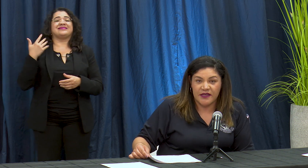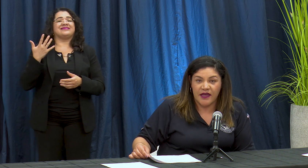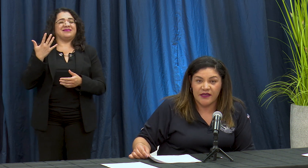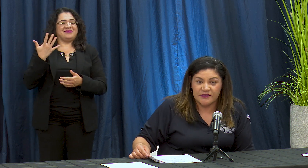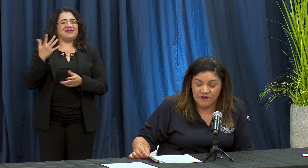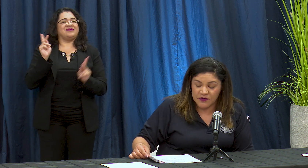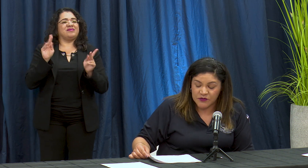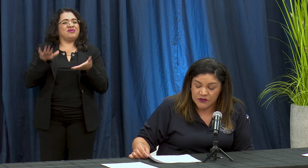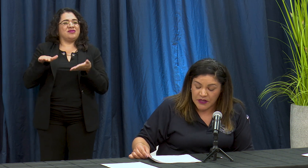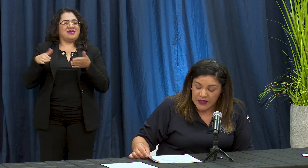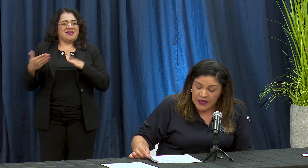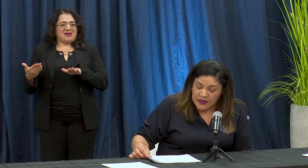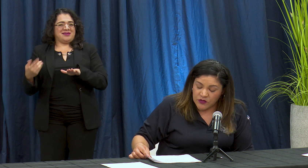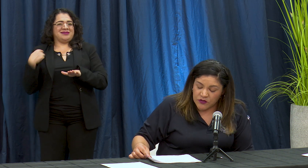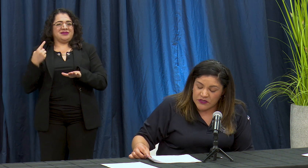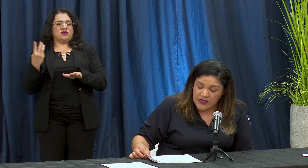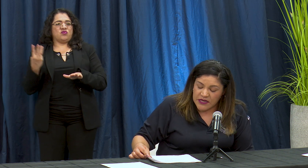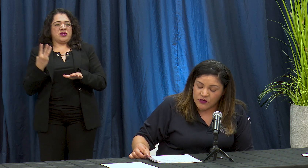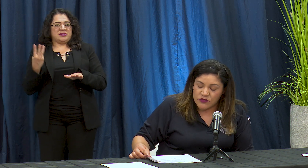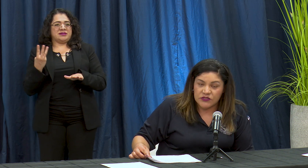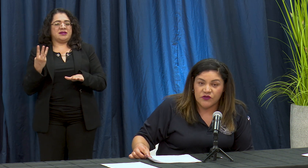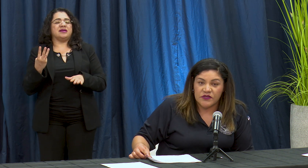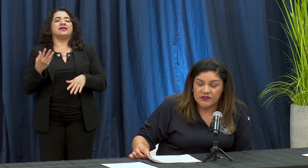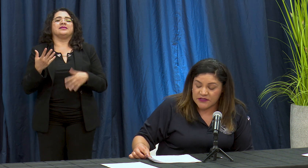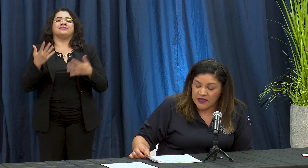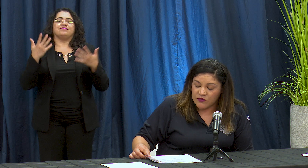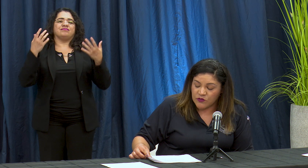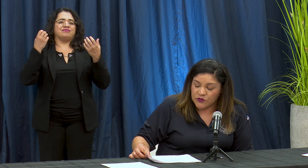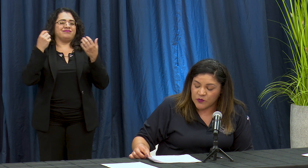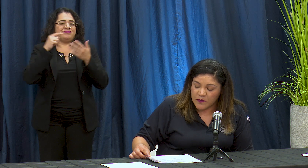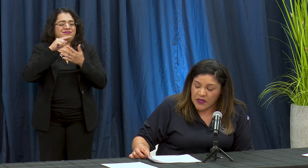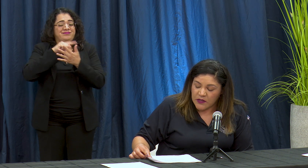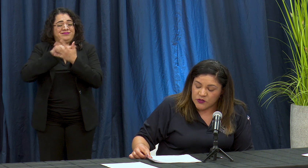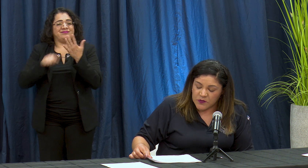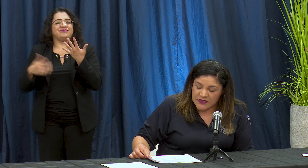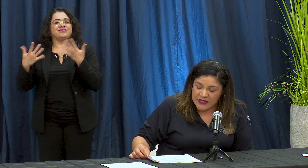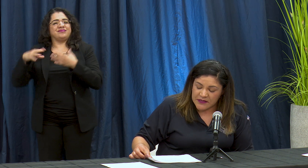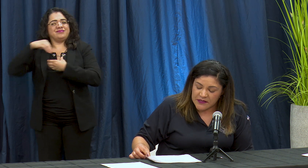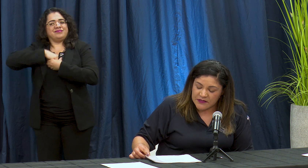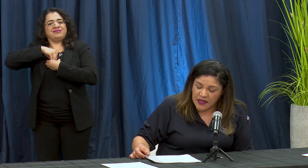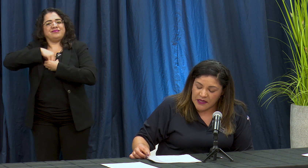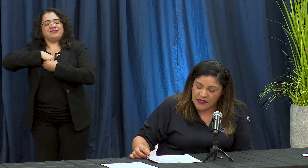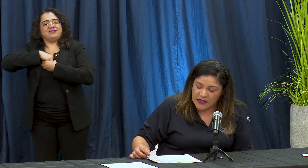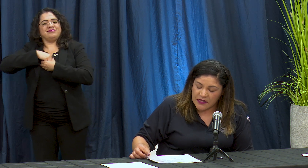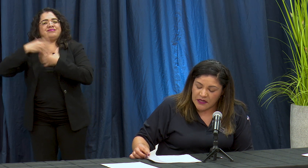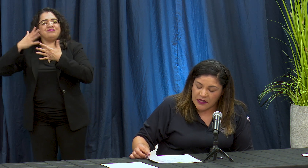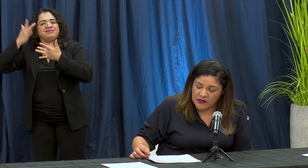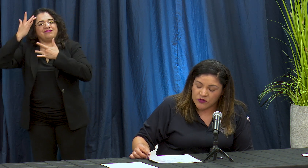a este billa's todos tenían condiciones de salud su su b assent a's y n total